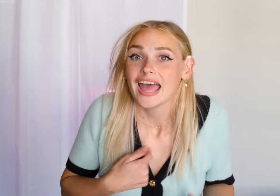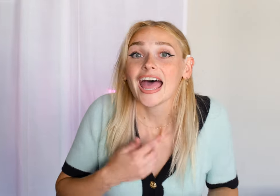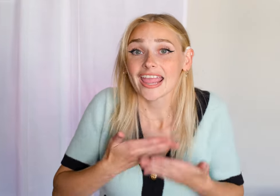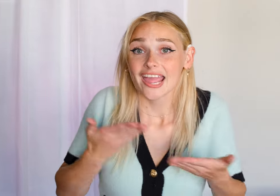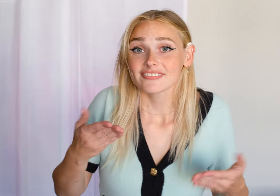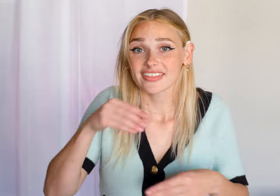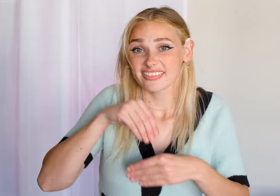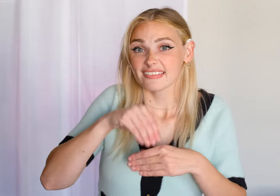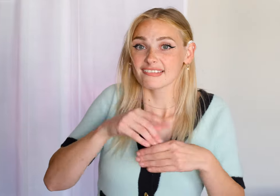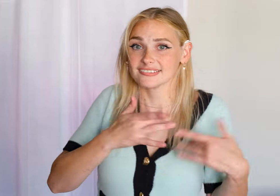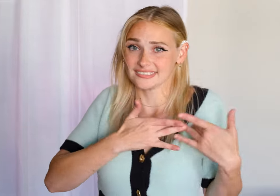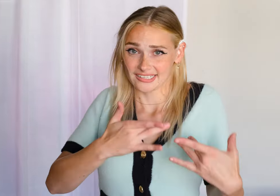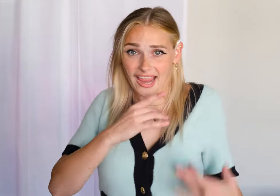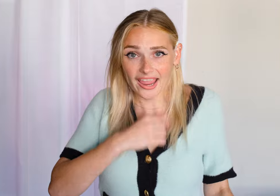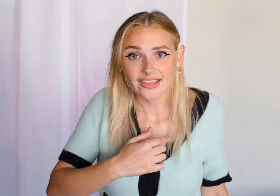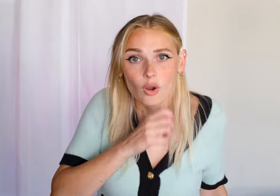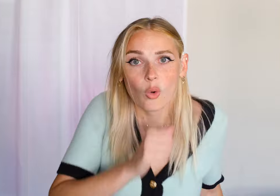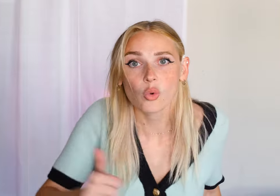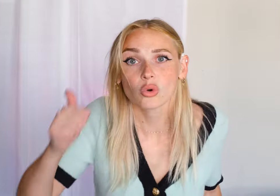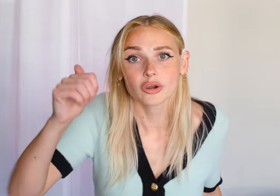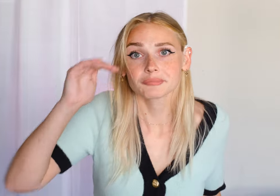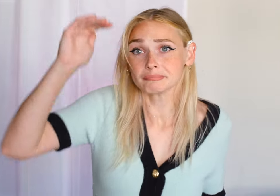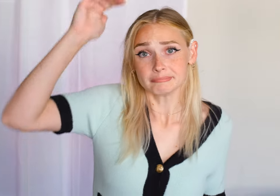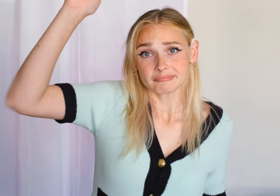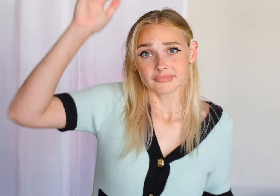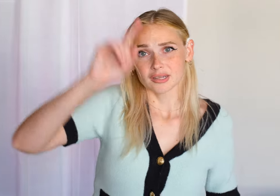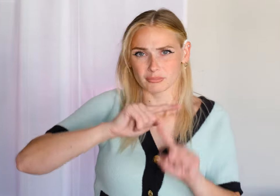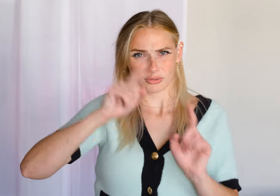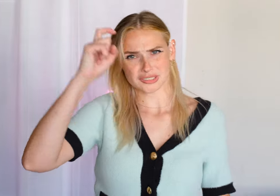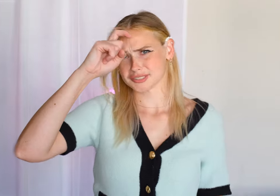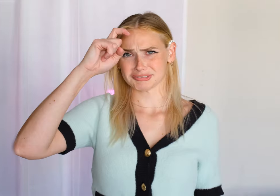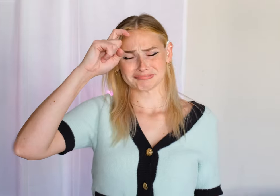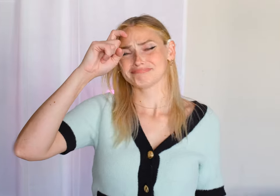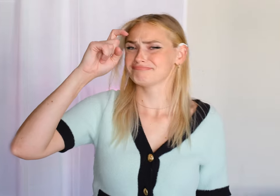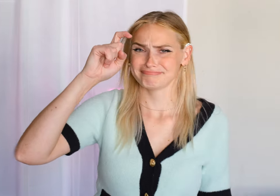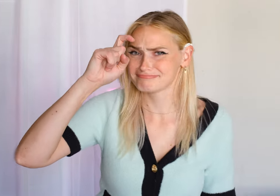🎶 I have this thing where I get older, but just never wiser🎶